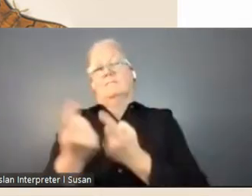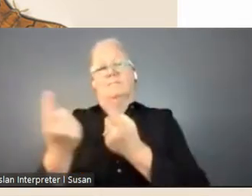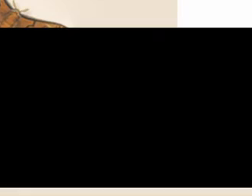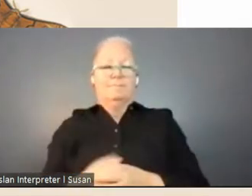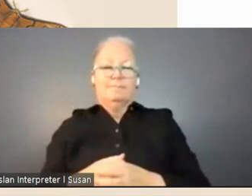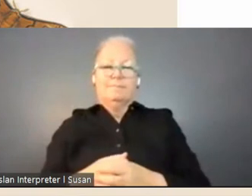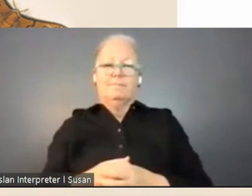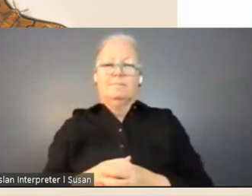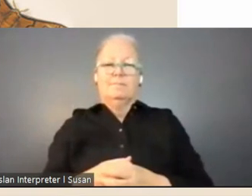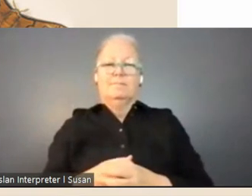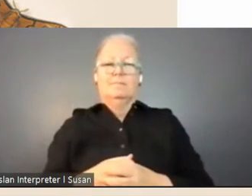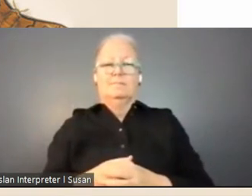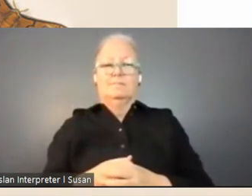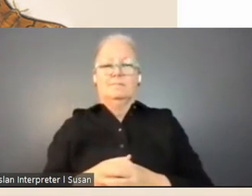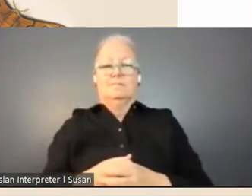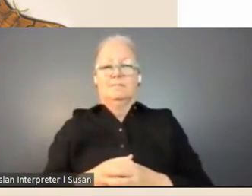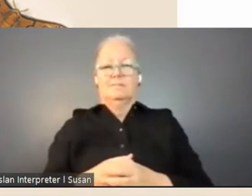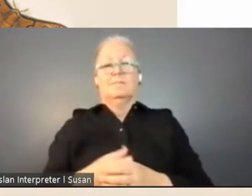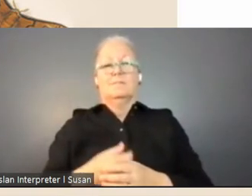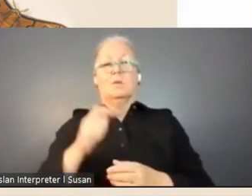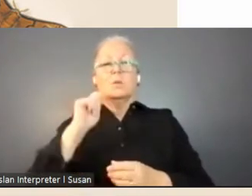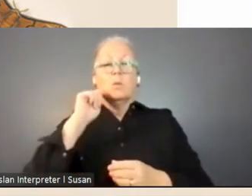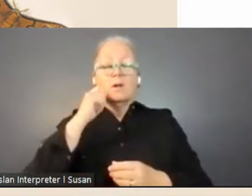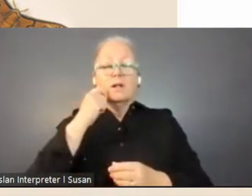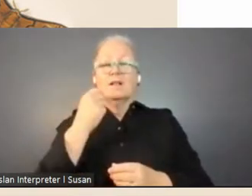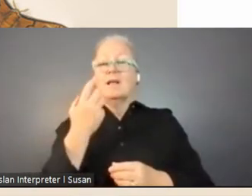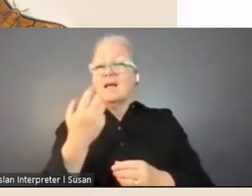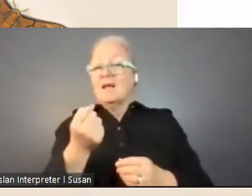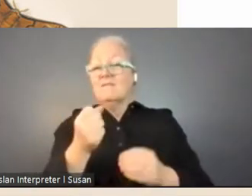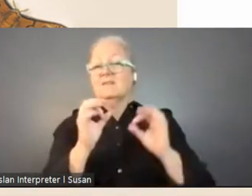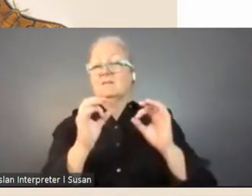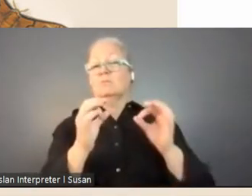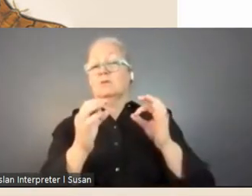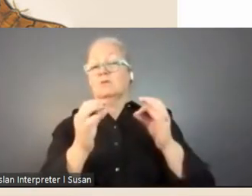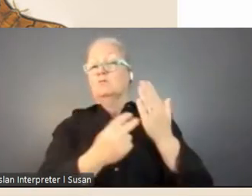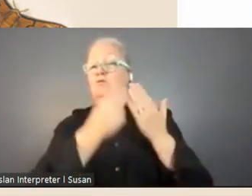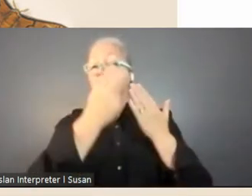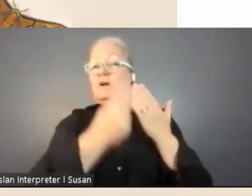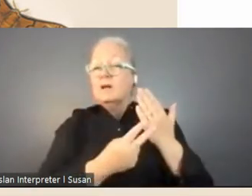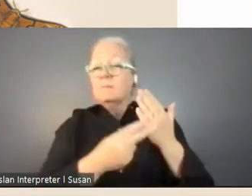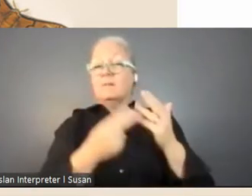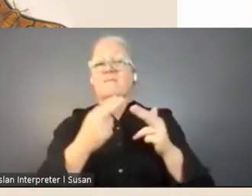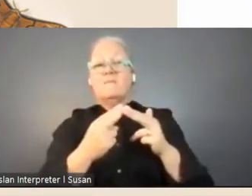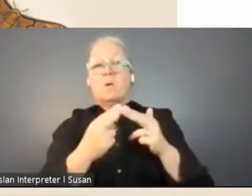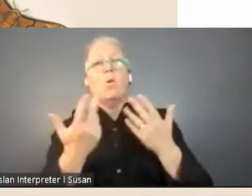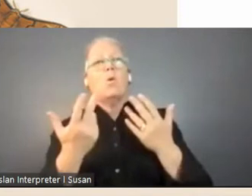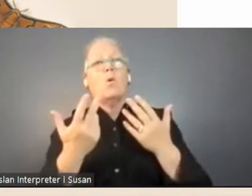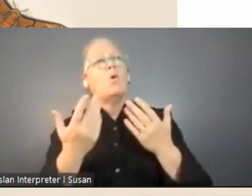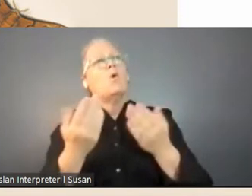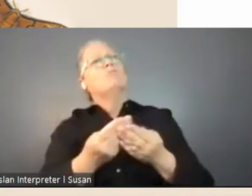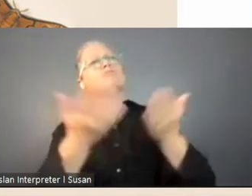There will be a programme of public engagement and stakeholder events over the course of 2022